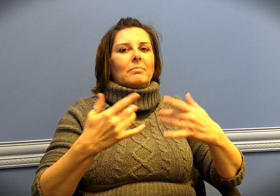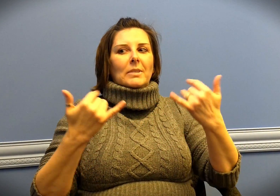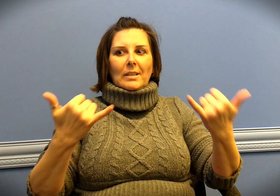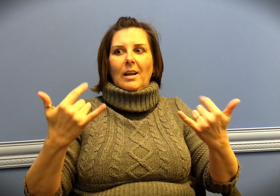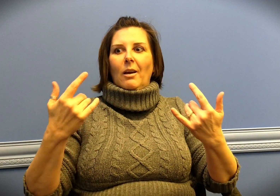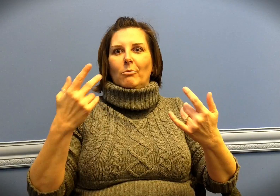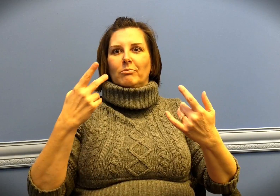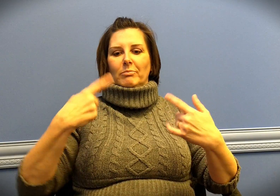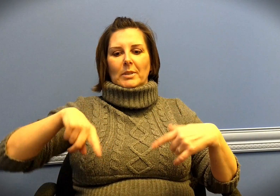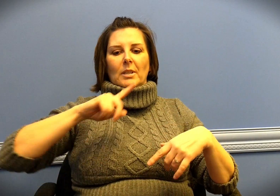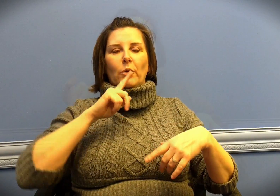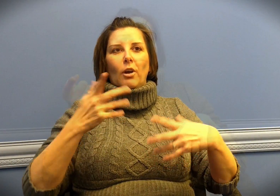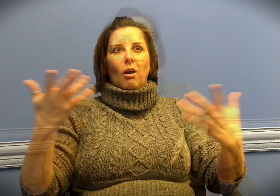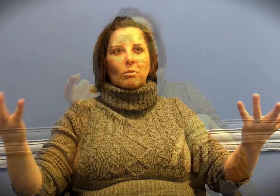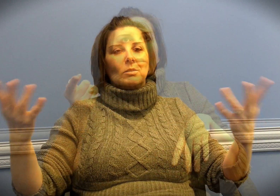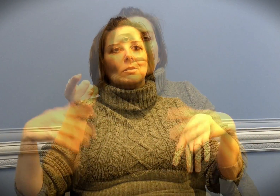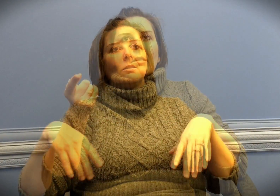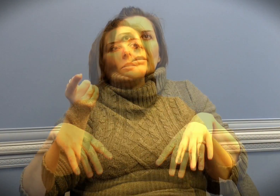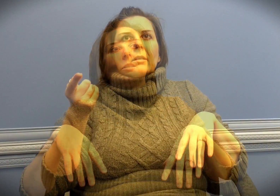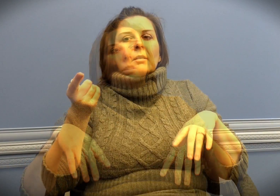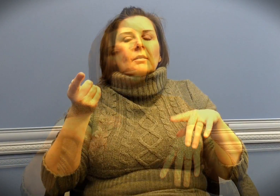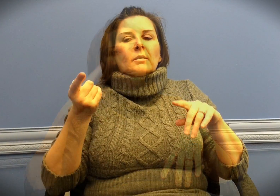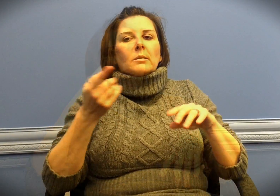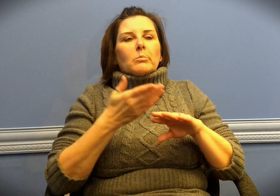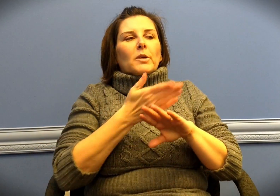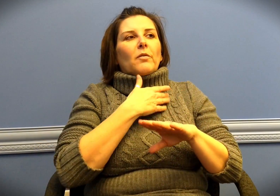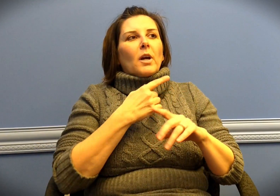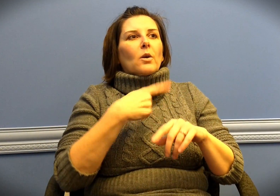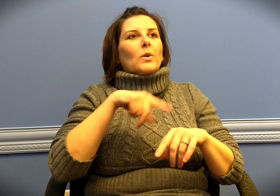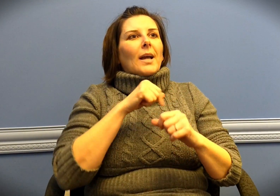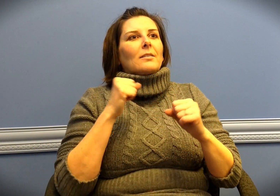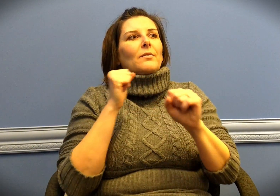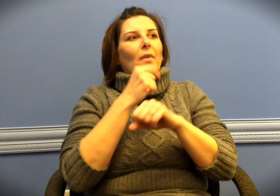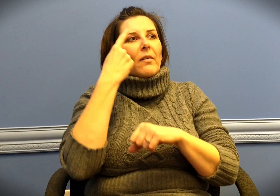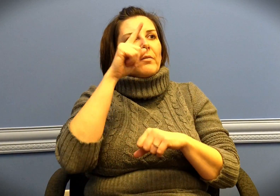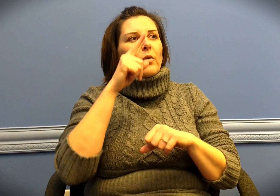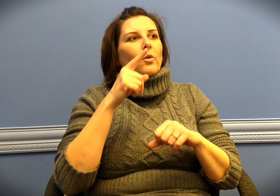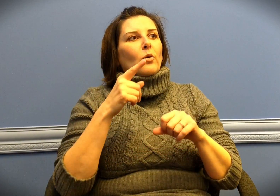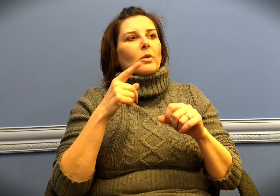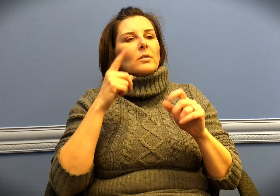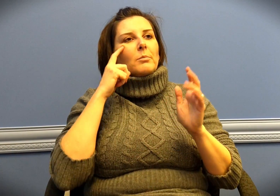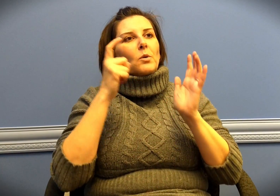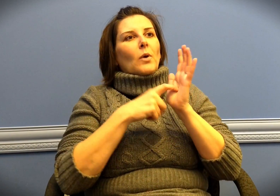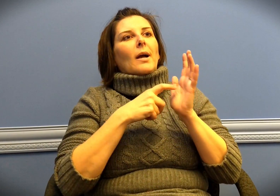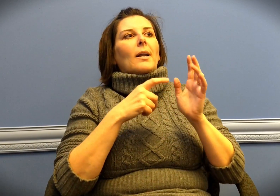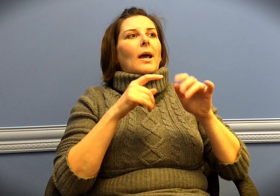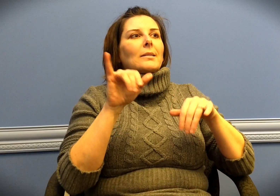And now here we are. Previously we had to fight to be recognized.